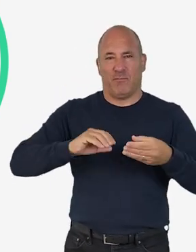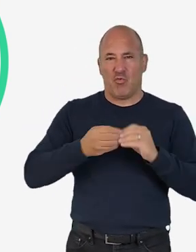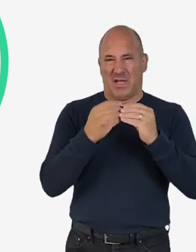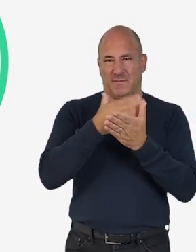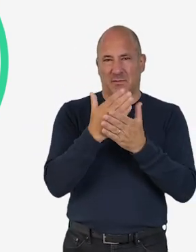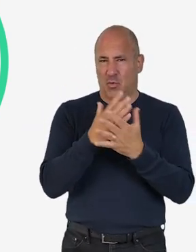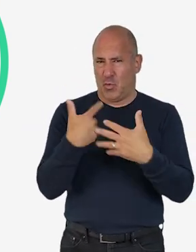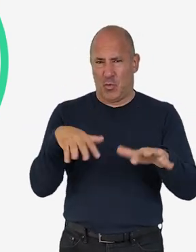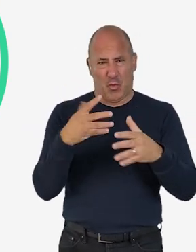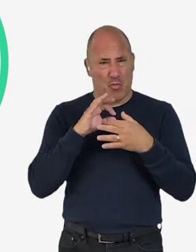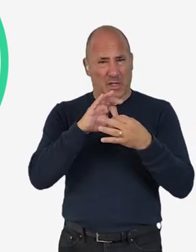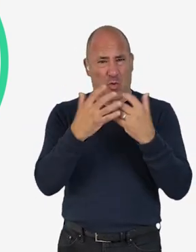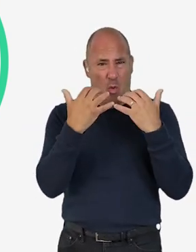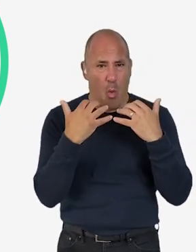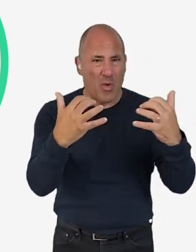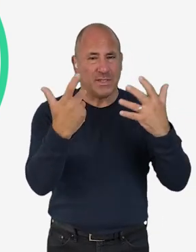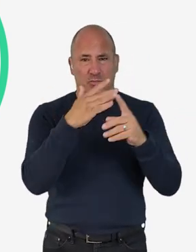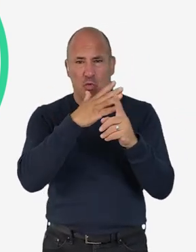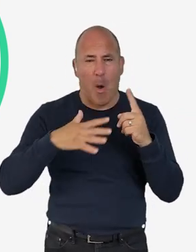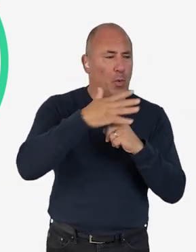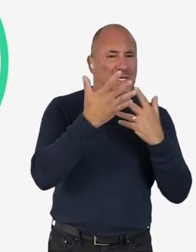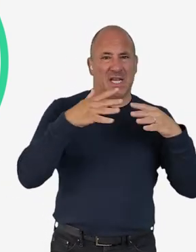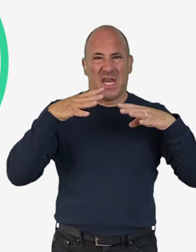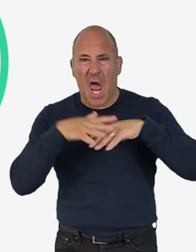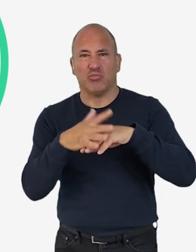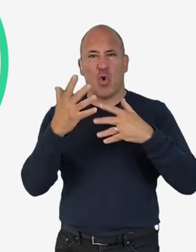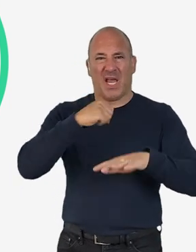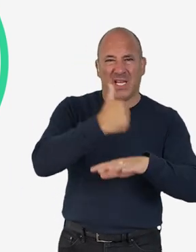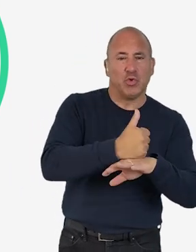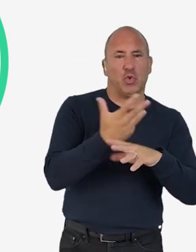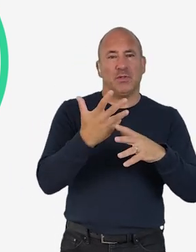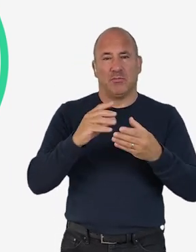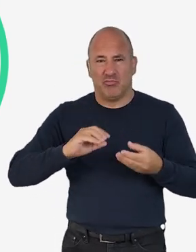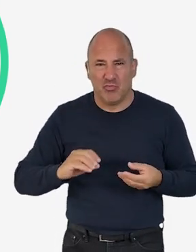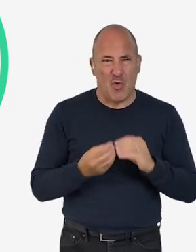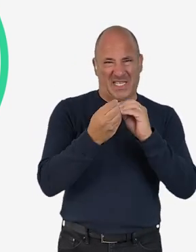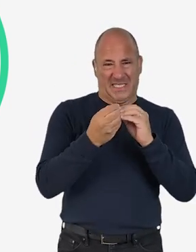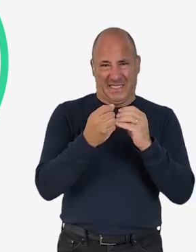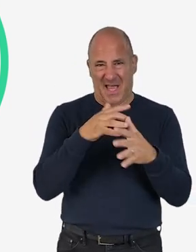The creative sector has a unique relationship with audiences and communities, networks, and institutions,